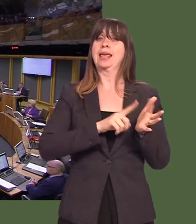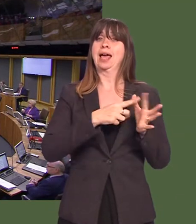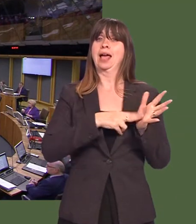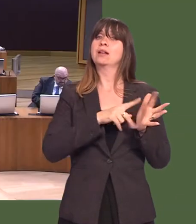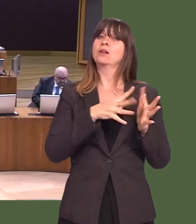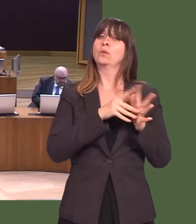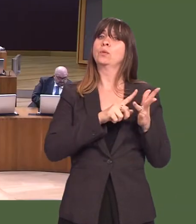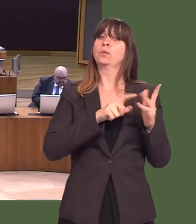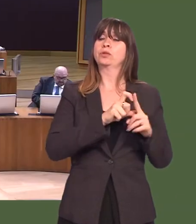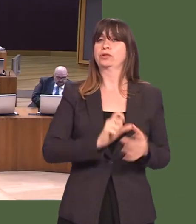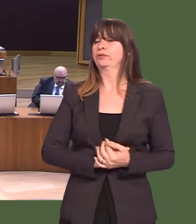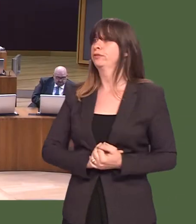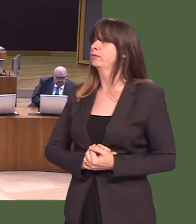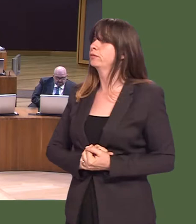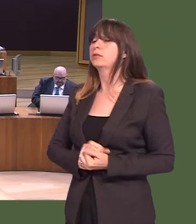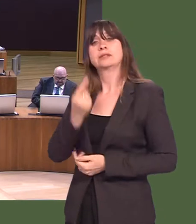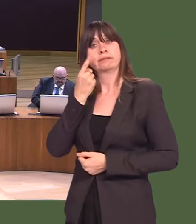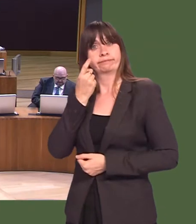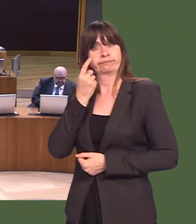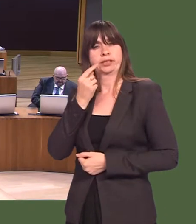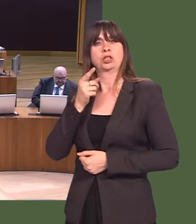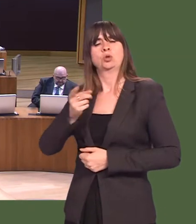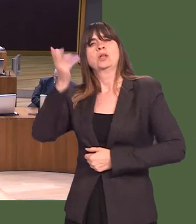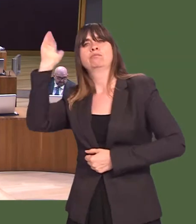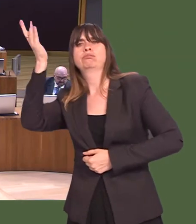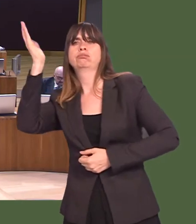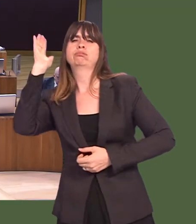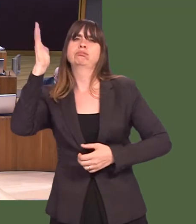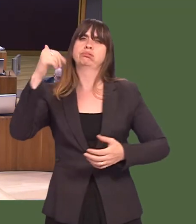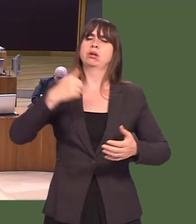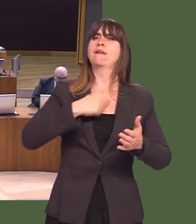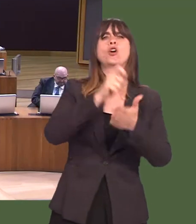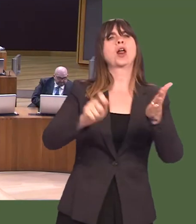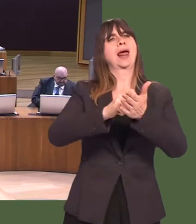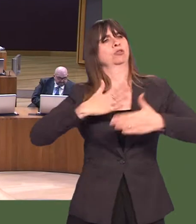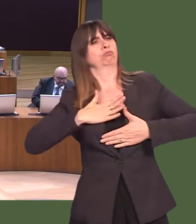Leanne Wood: Diolch, Llywydd. You launched your election campaign yesterday, talking a lot about unity.